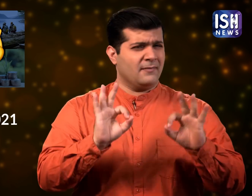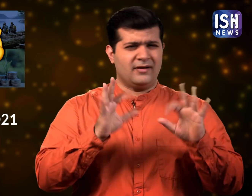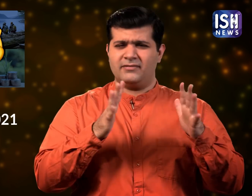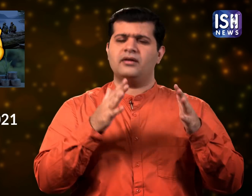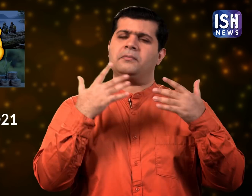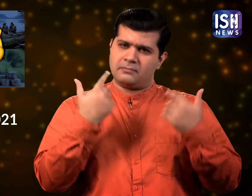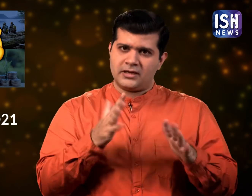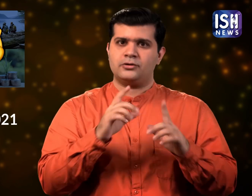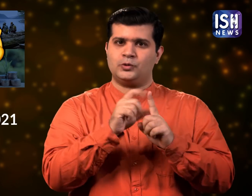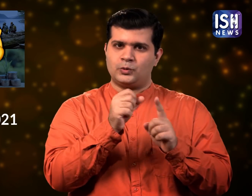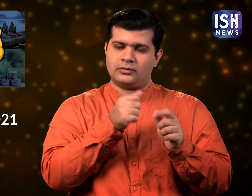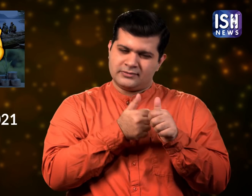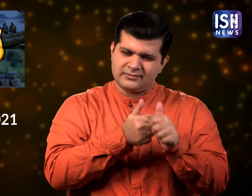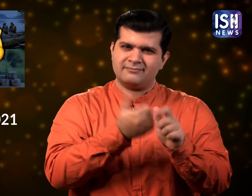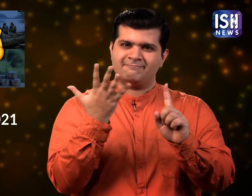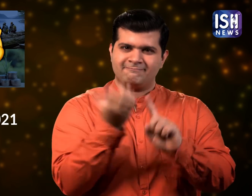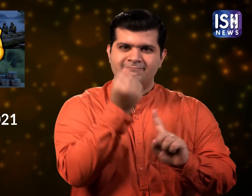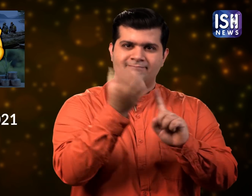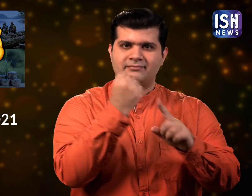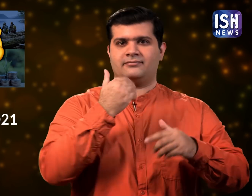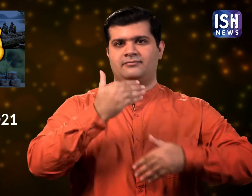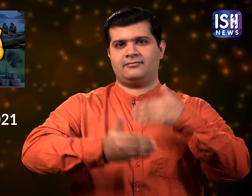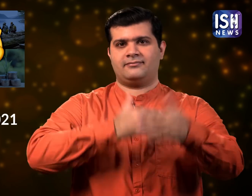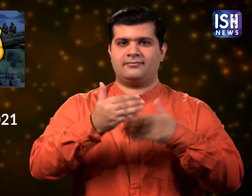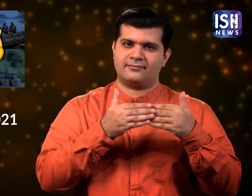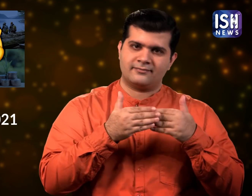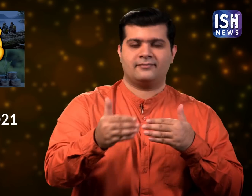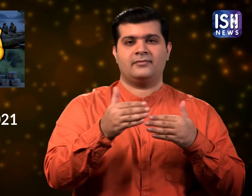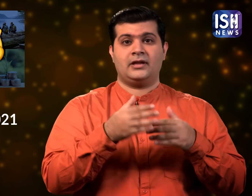You may not be able to perfectly follow it but do make promises and try to achieve them.